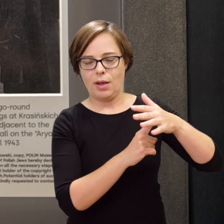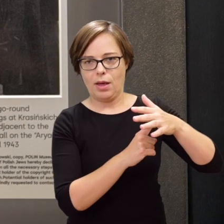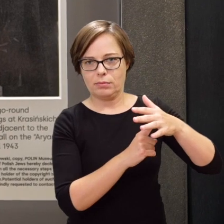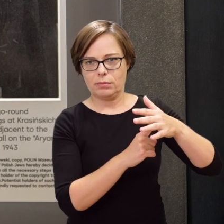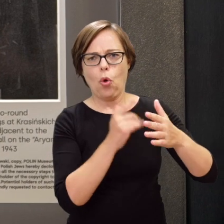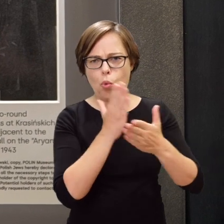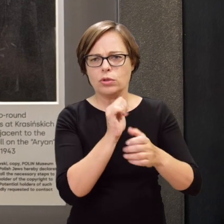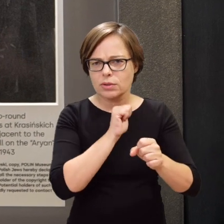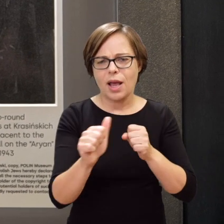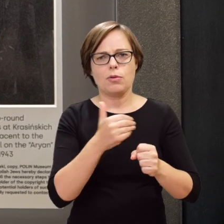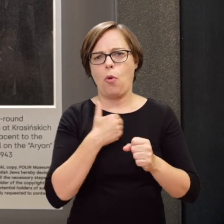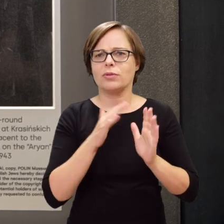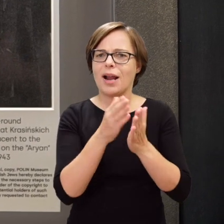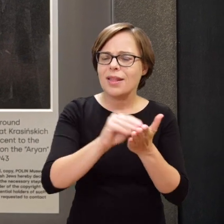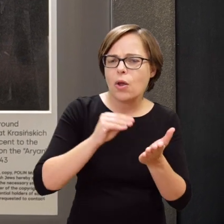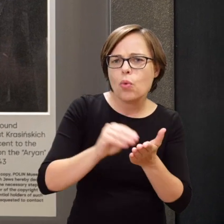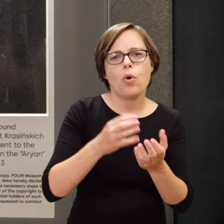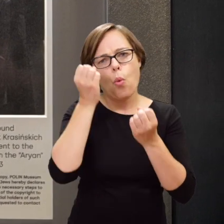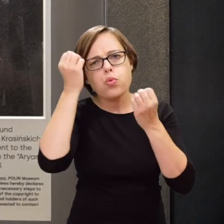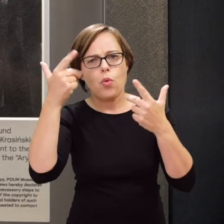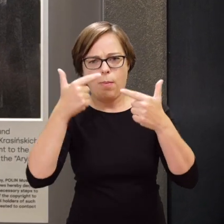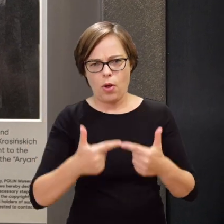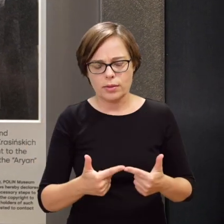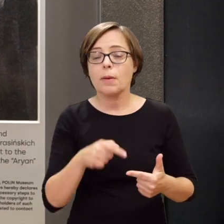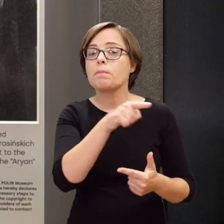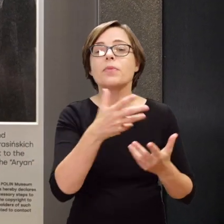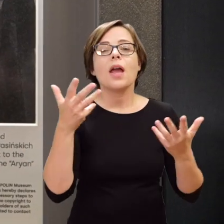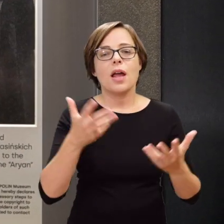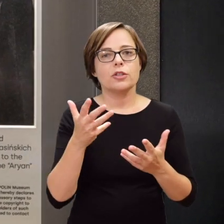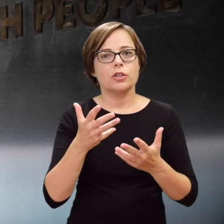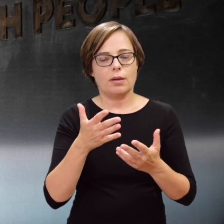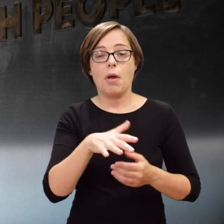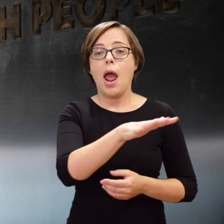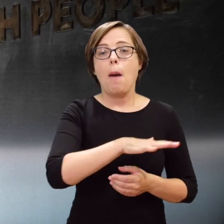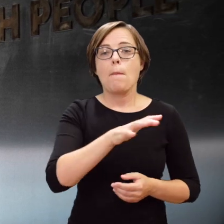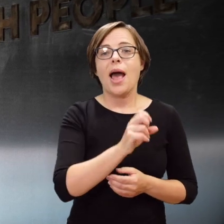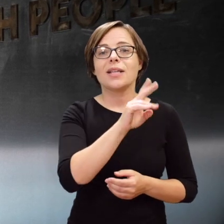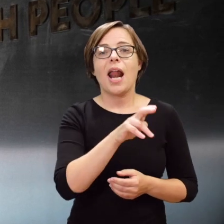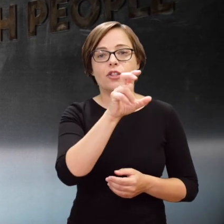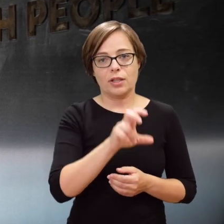The carrousel on Krasiński Square, right next to the ghetto wall, with people having fun